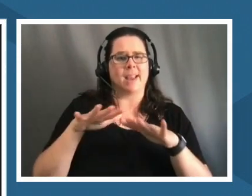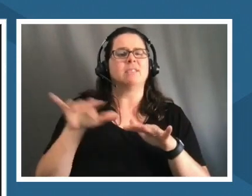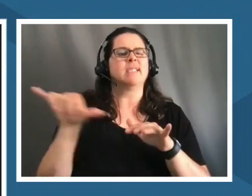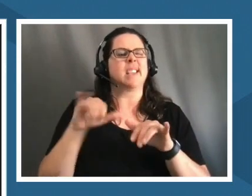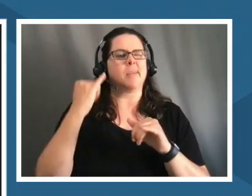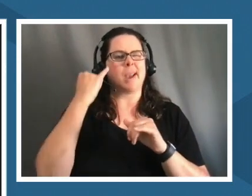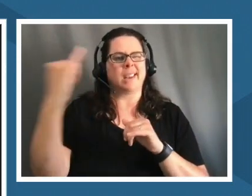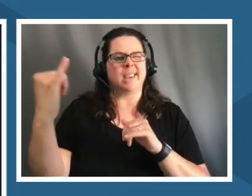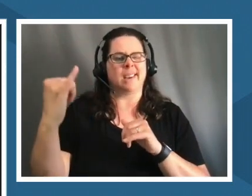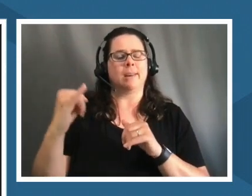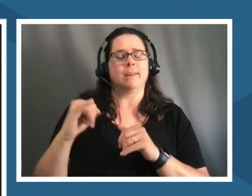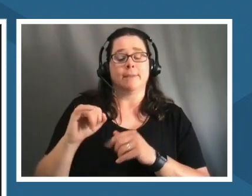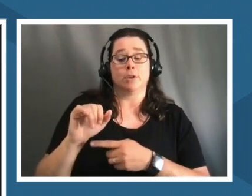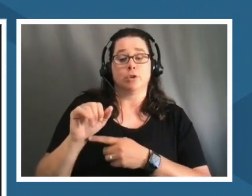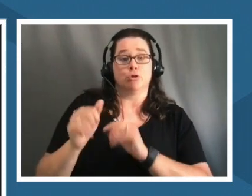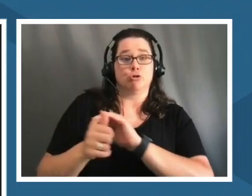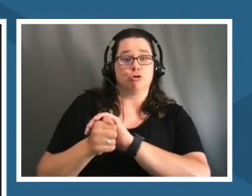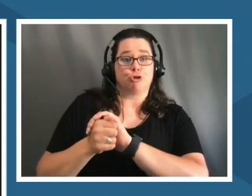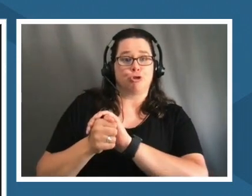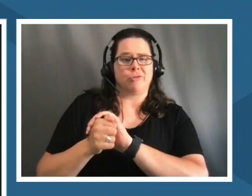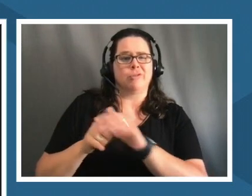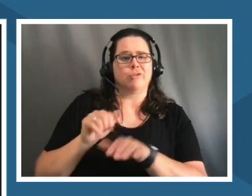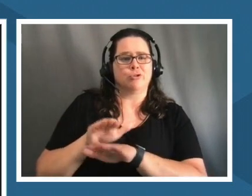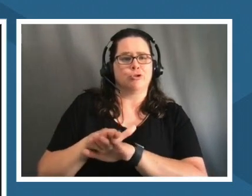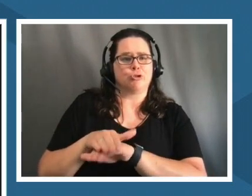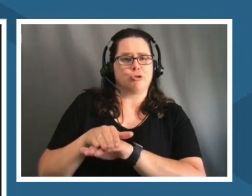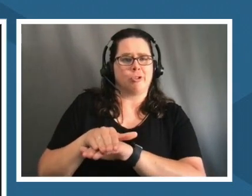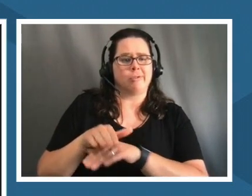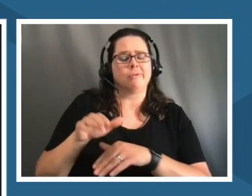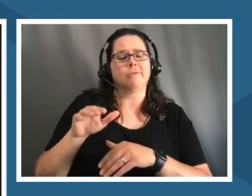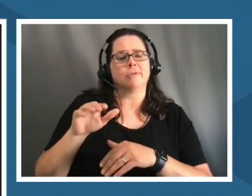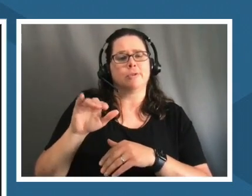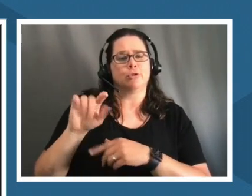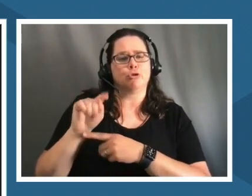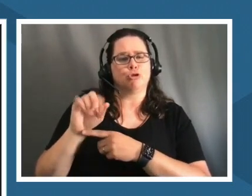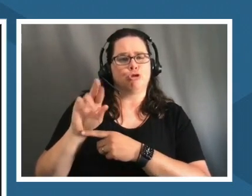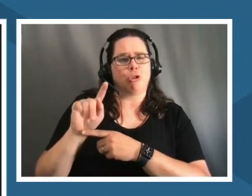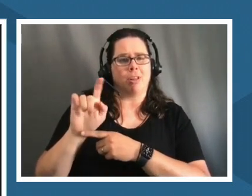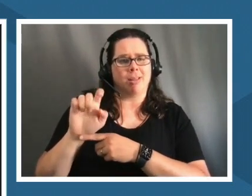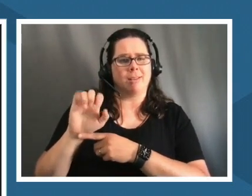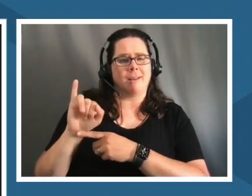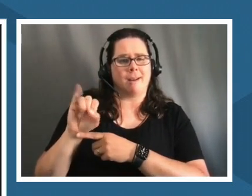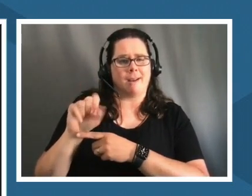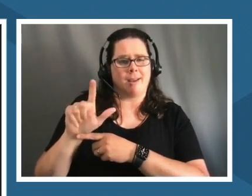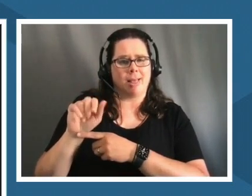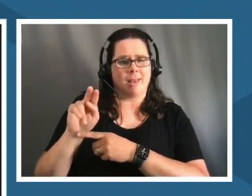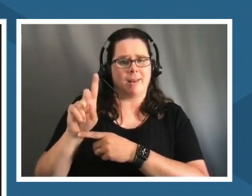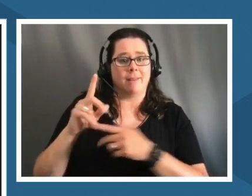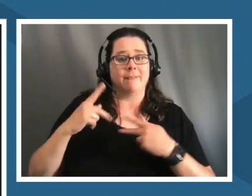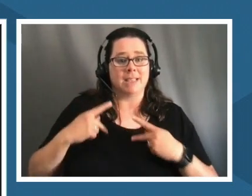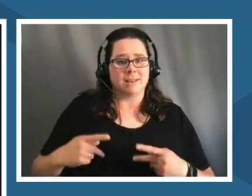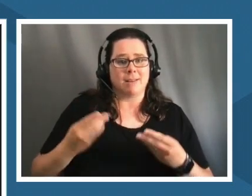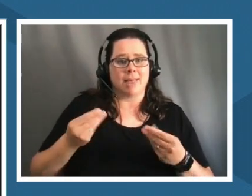land is is all of this all that